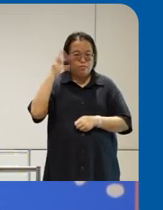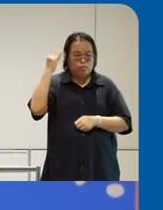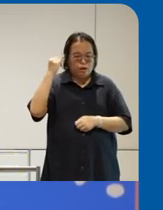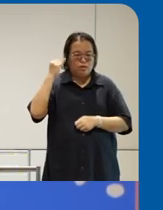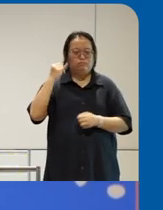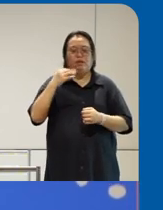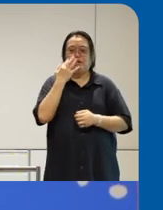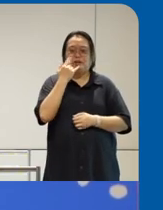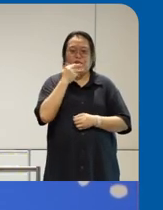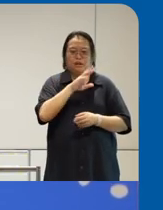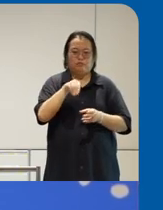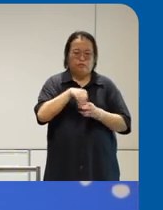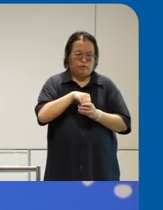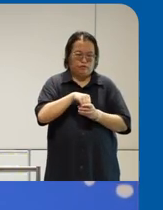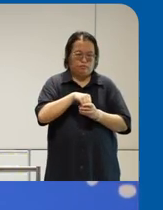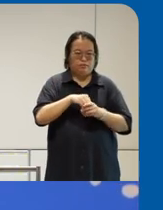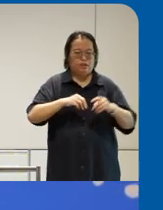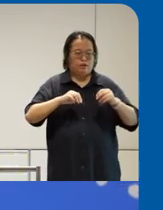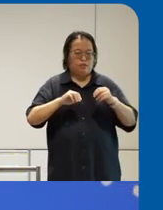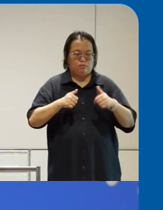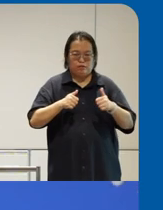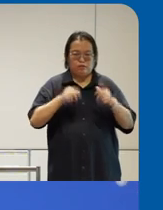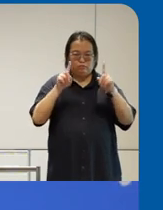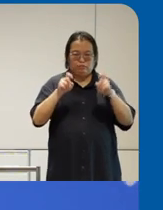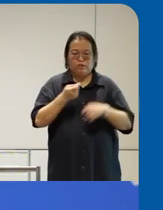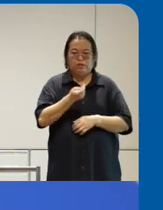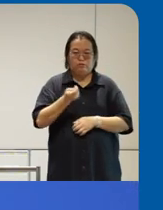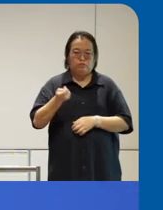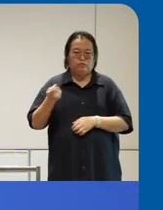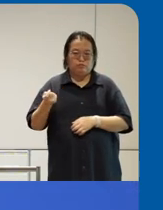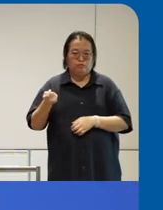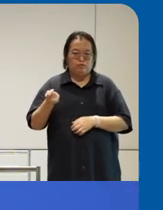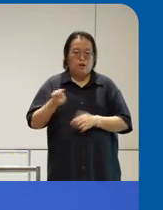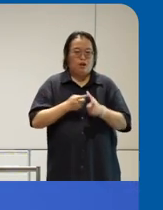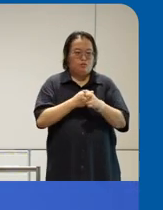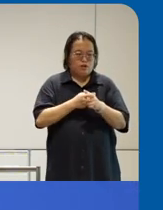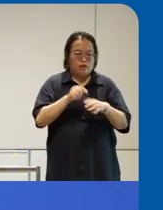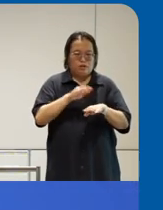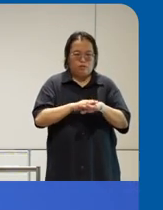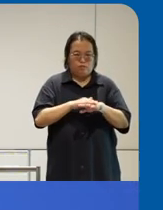it is automated accessibility testing to running on the X engine so if uh you techy out there uh